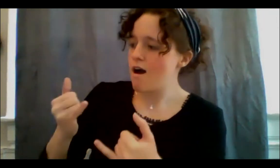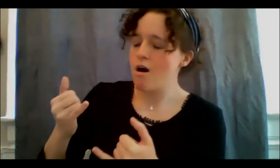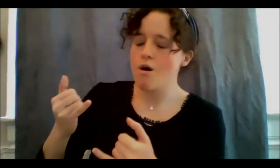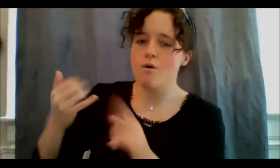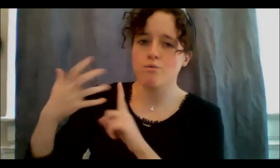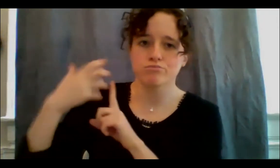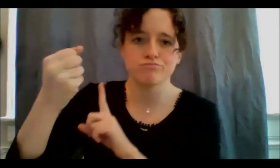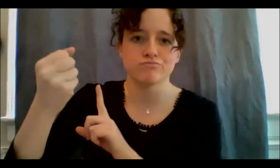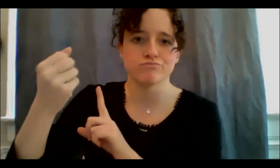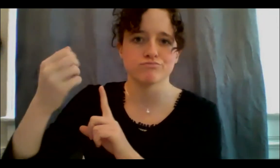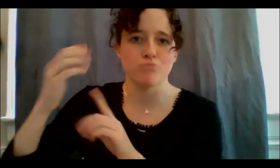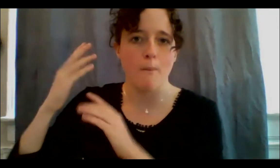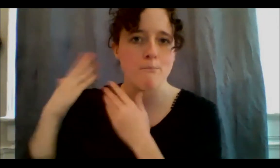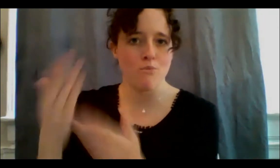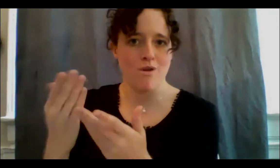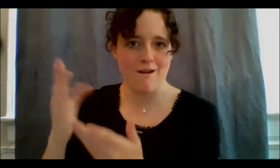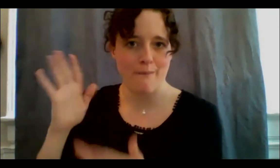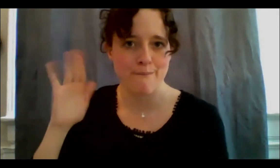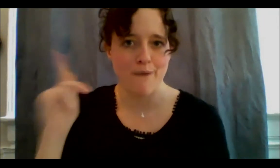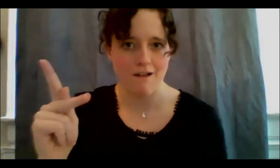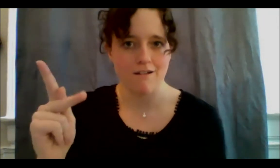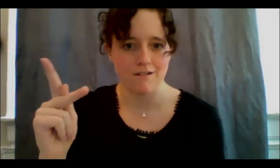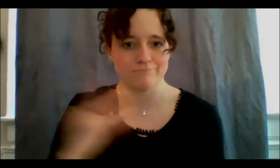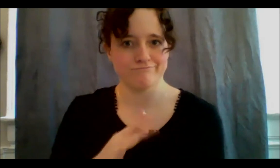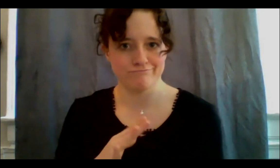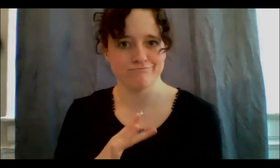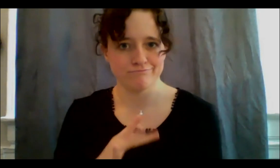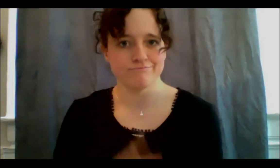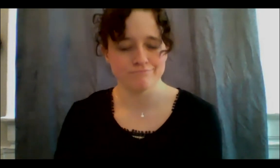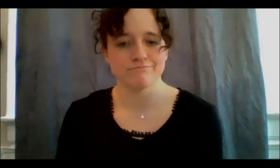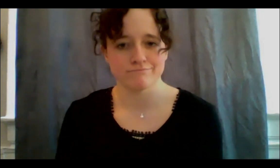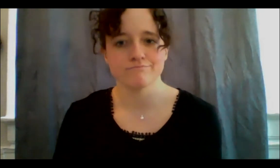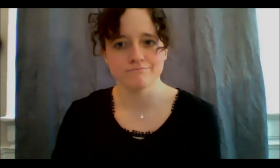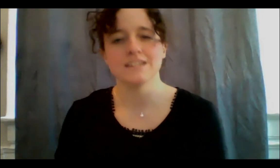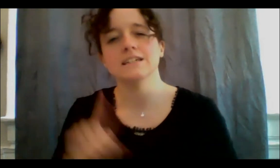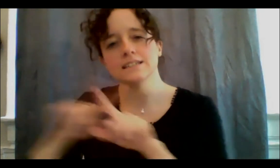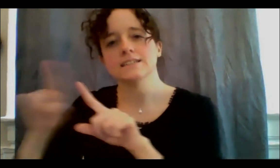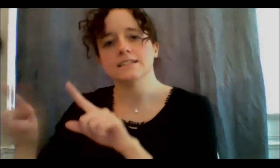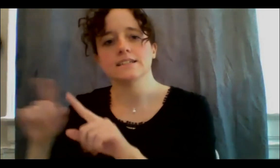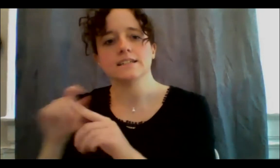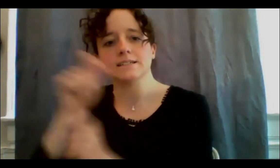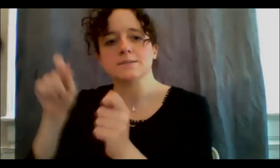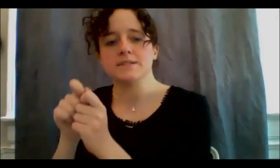and how we work the land in very specific ways to share our responsibility to the